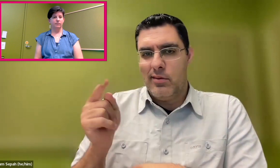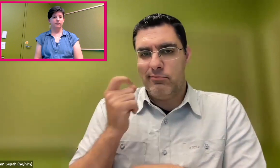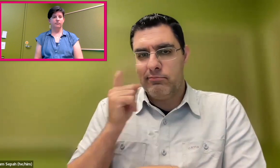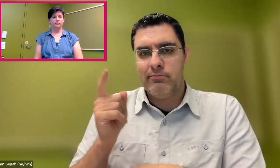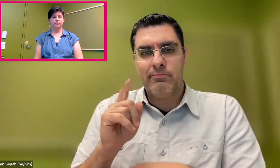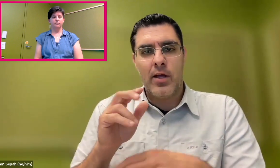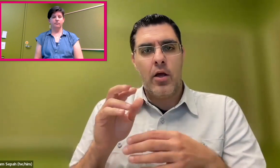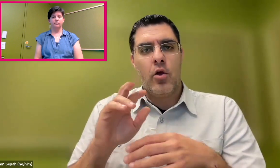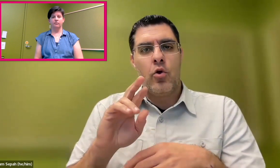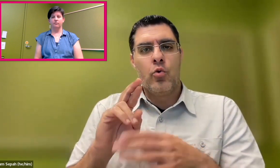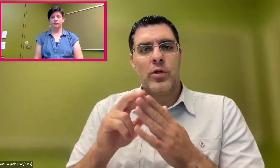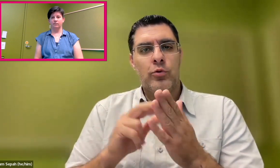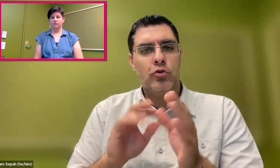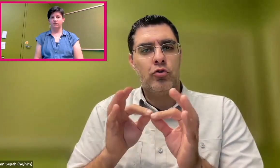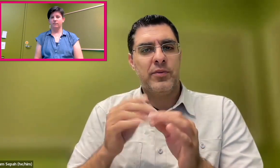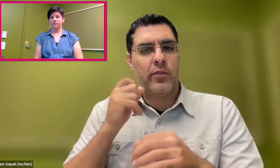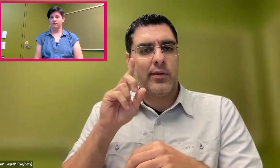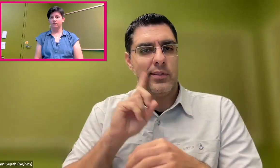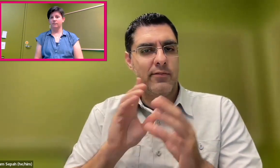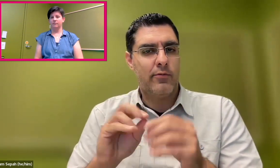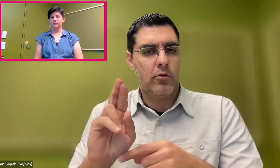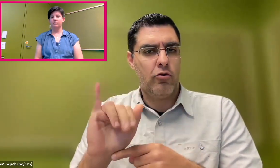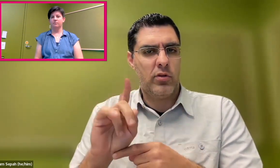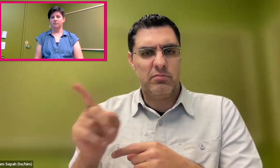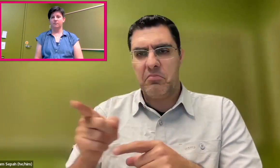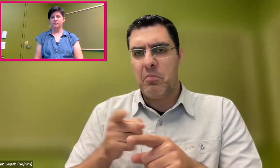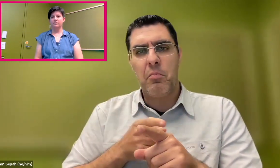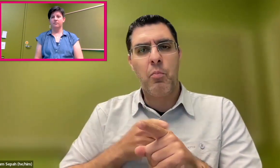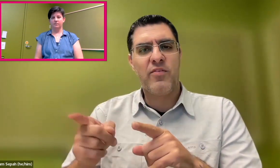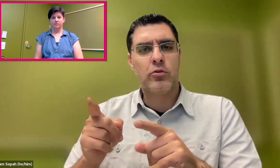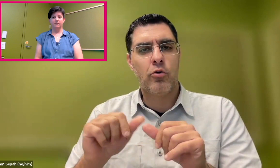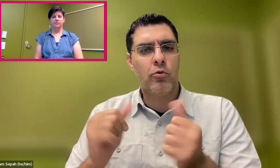I was invited to present recently at the Registry of Interpreters for the Deaf, which is